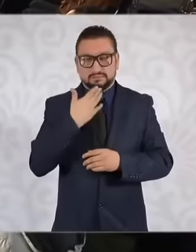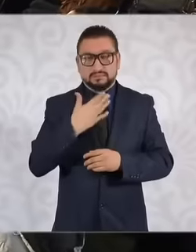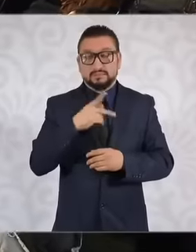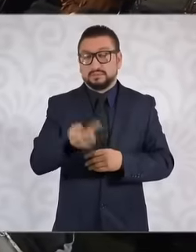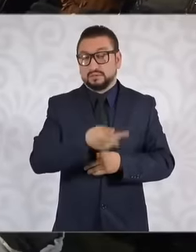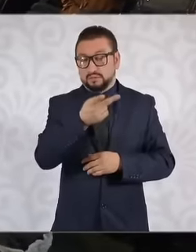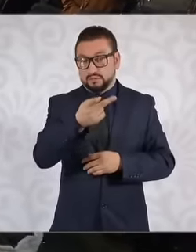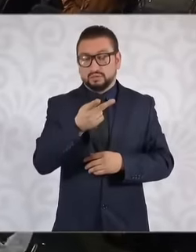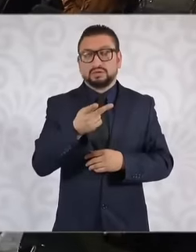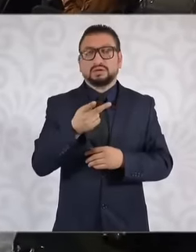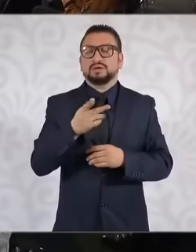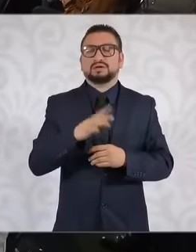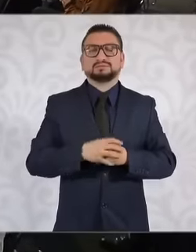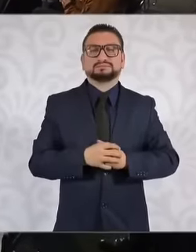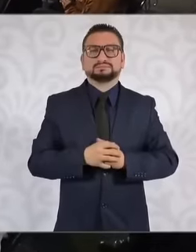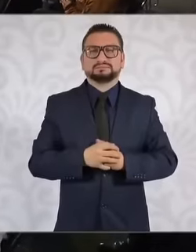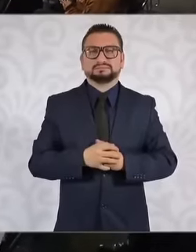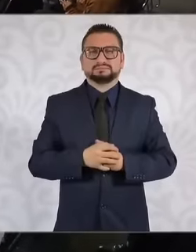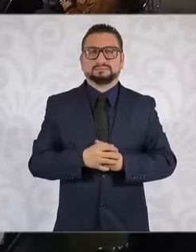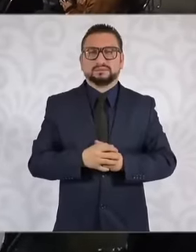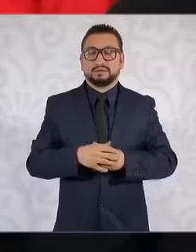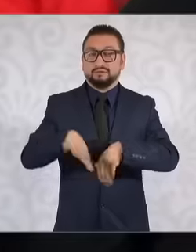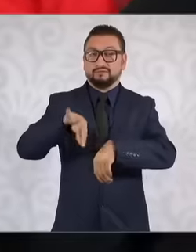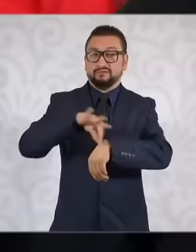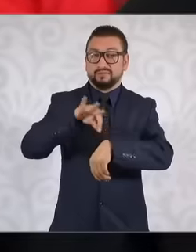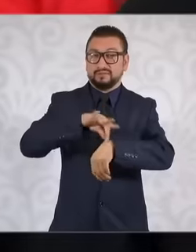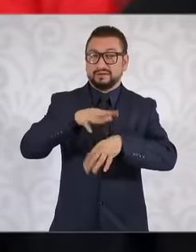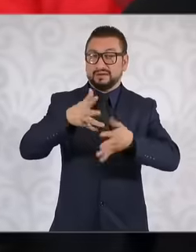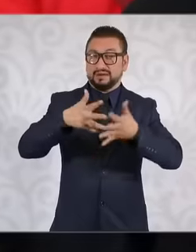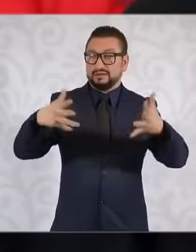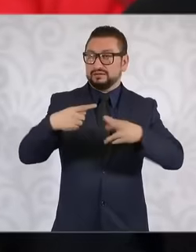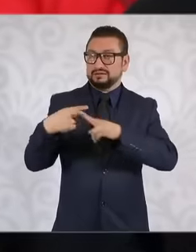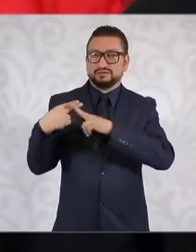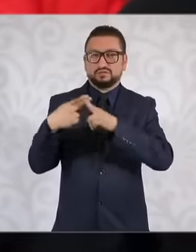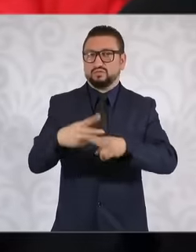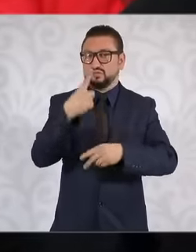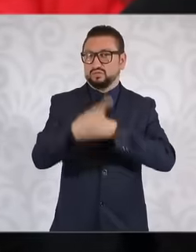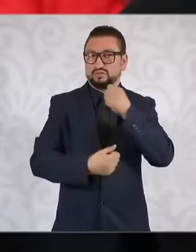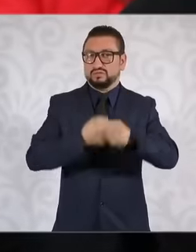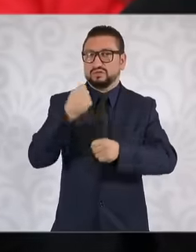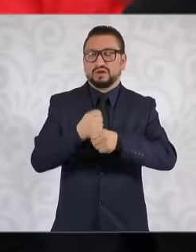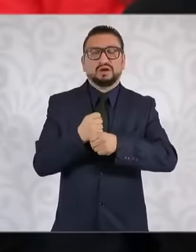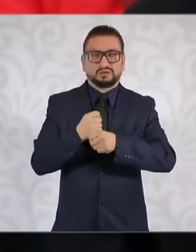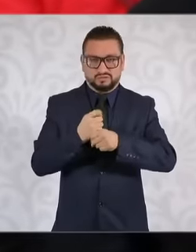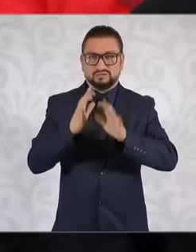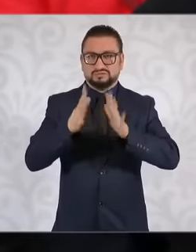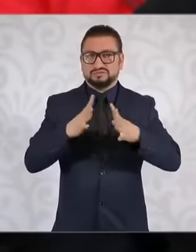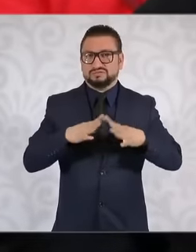the status of the megapharma almost a year after its inauguration, if you have shared any